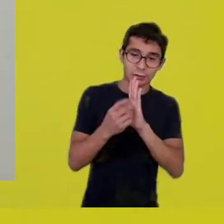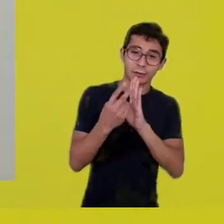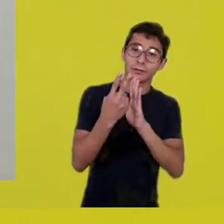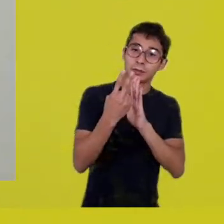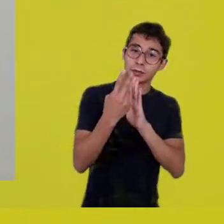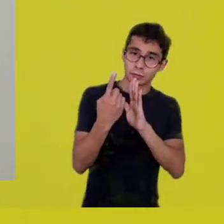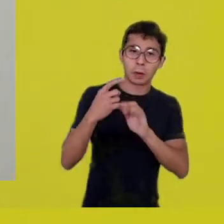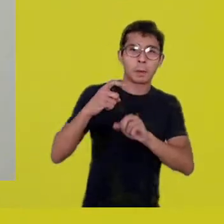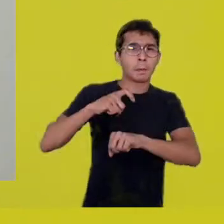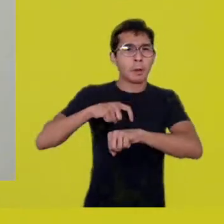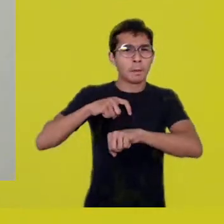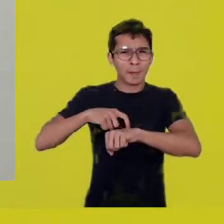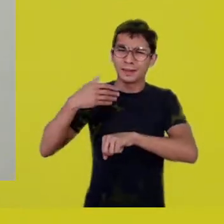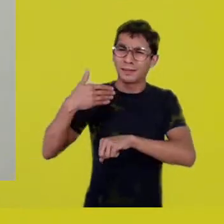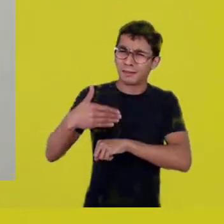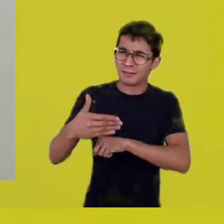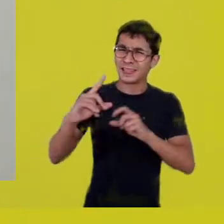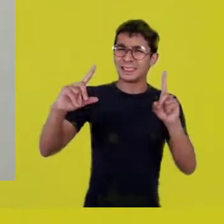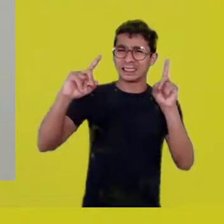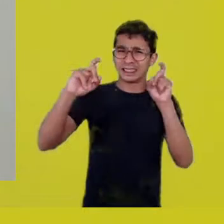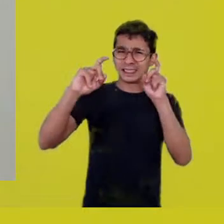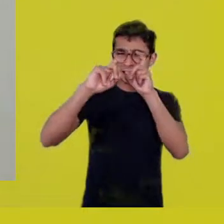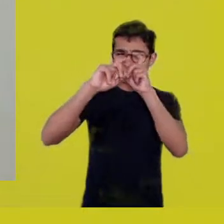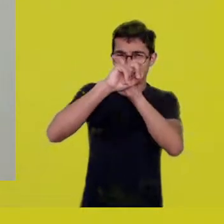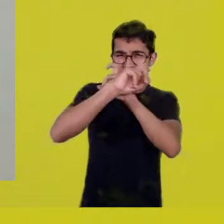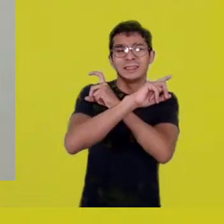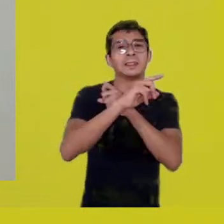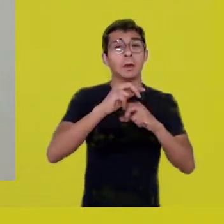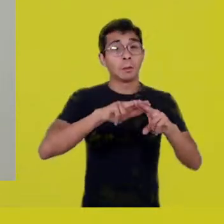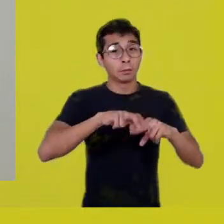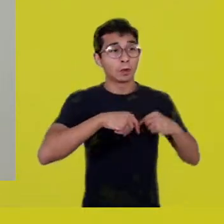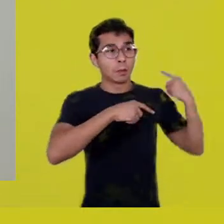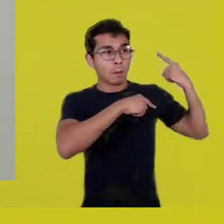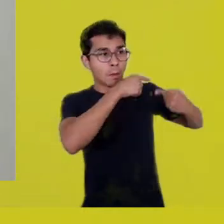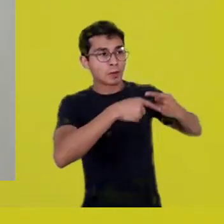so that we could navigate through unknown times.